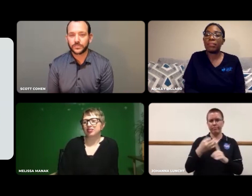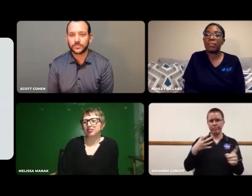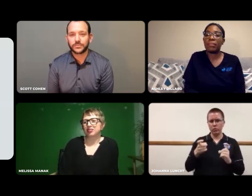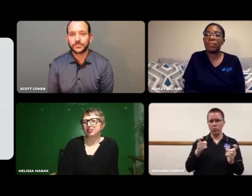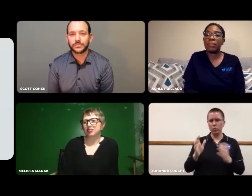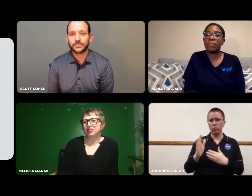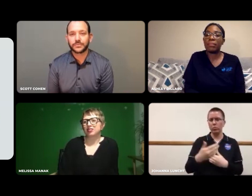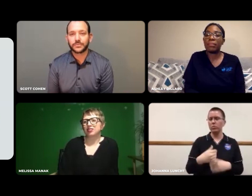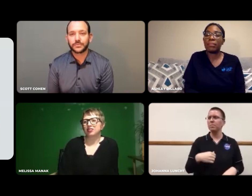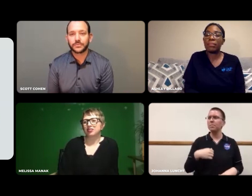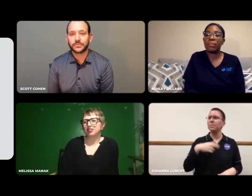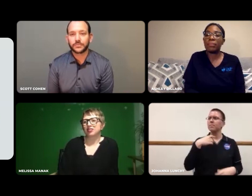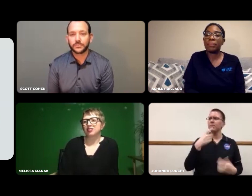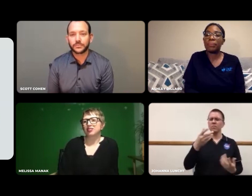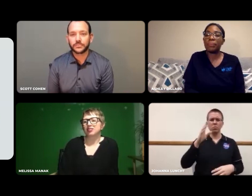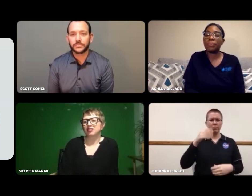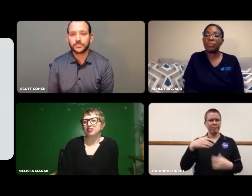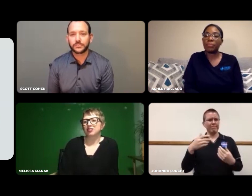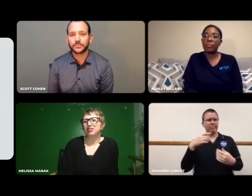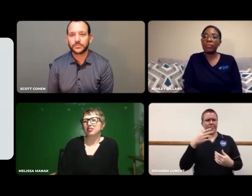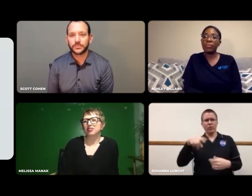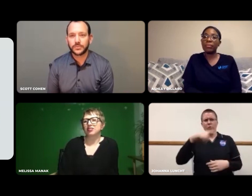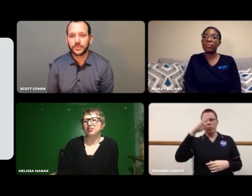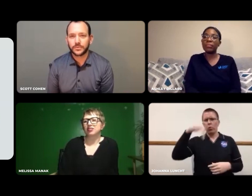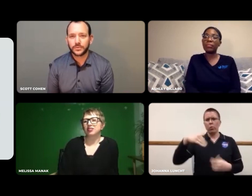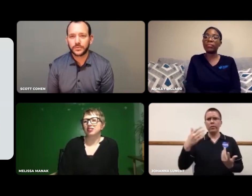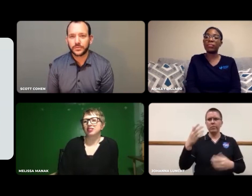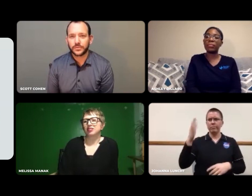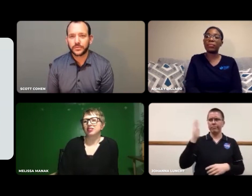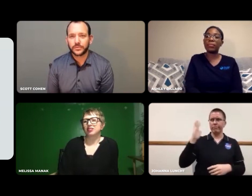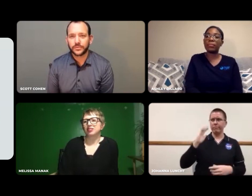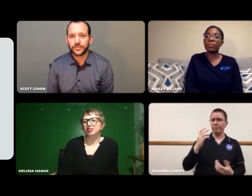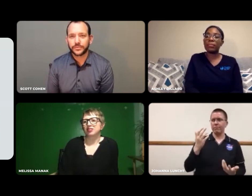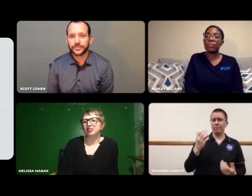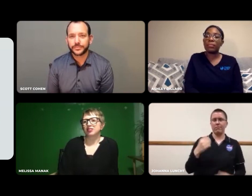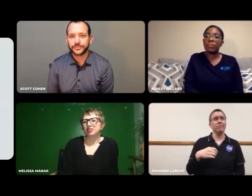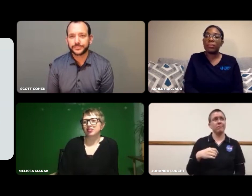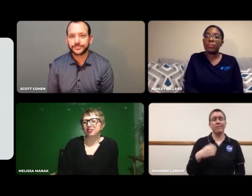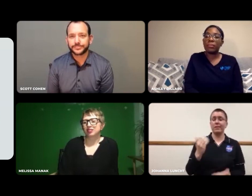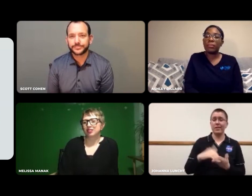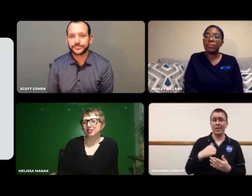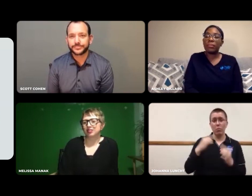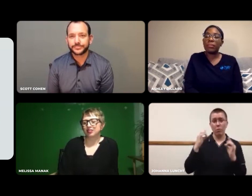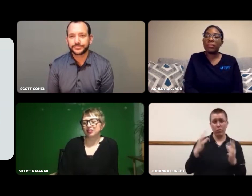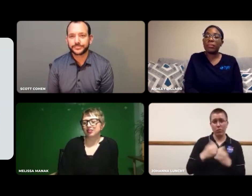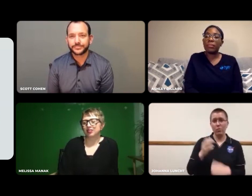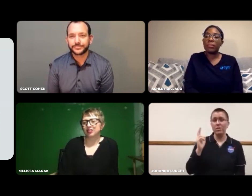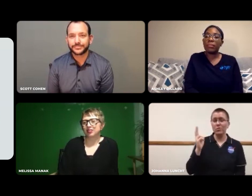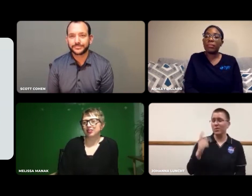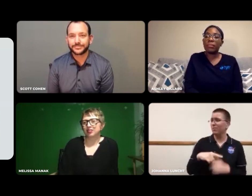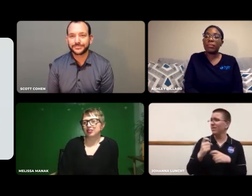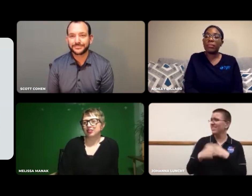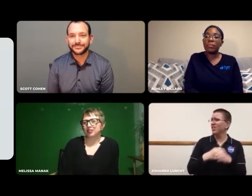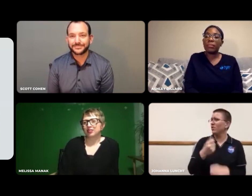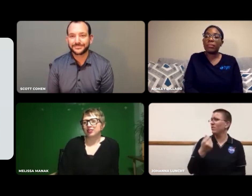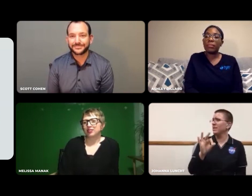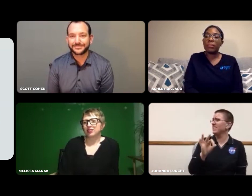I'd like expand what it means to be in the Control Room. Again, I have to warn you: I'm awful with history.